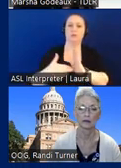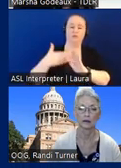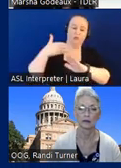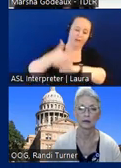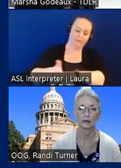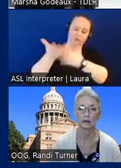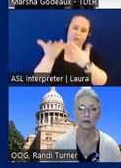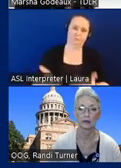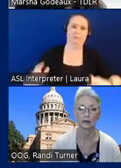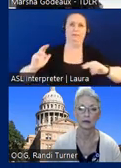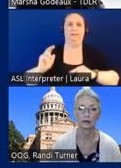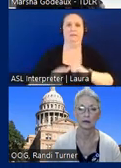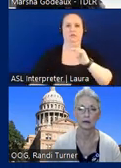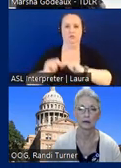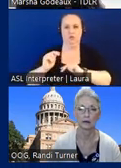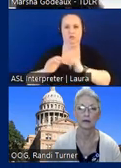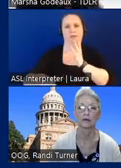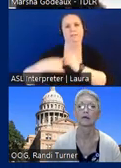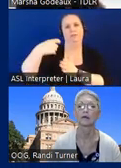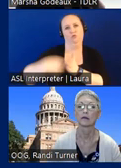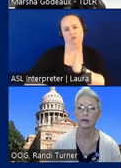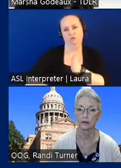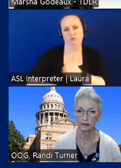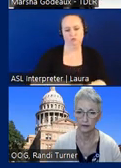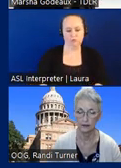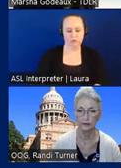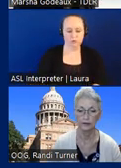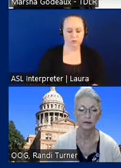there is an additional charge so typically registration is 175